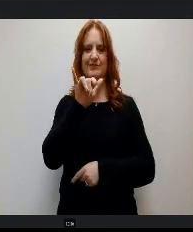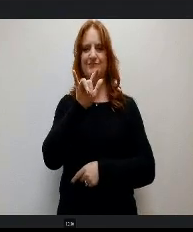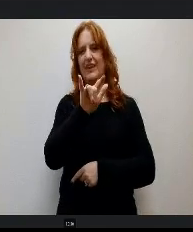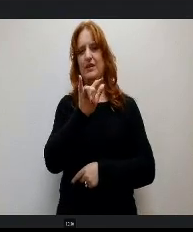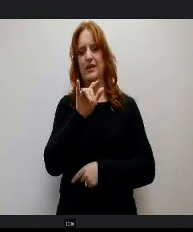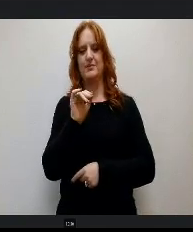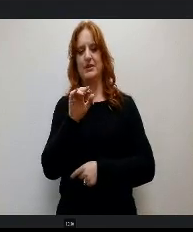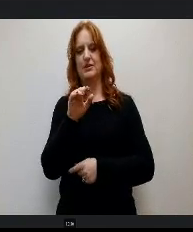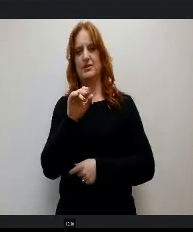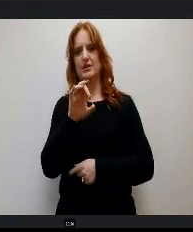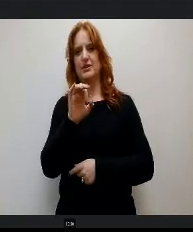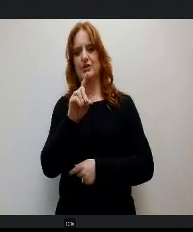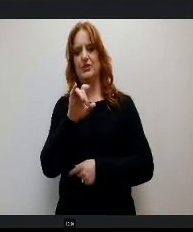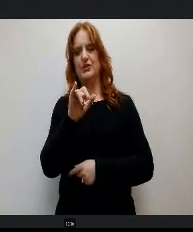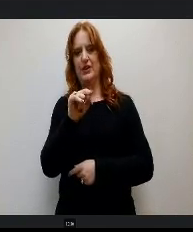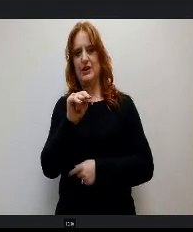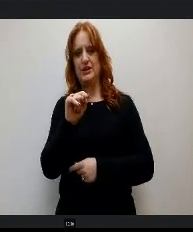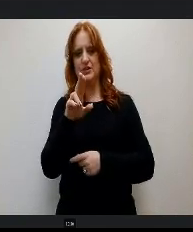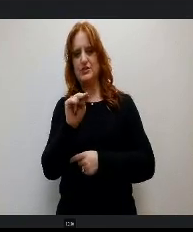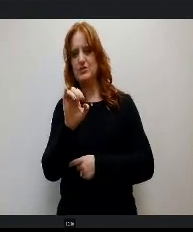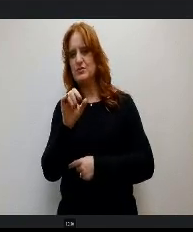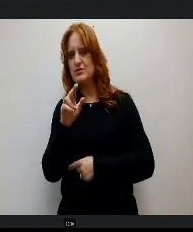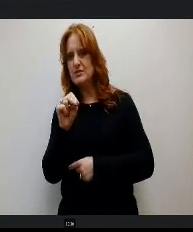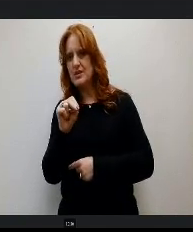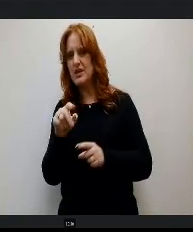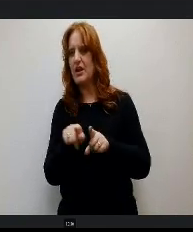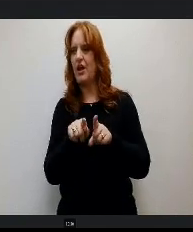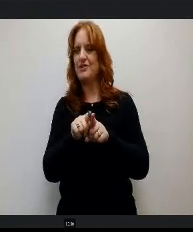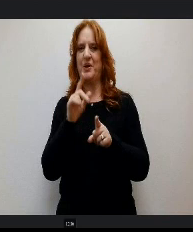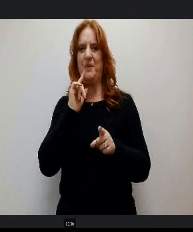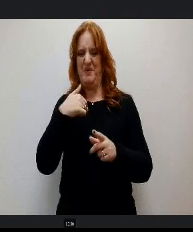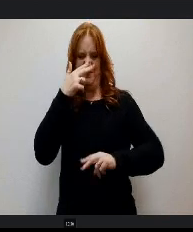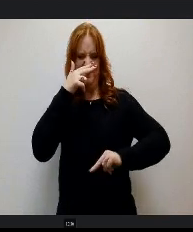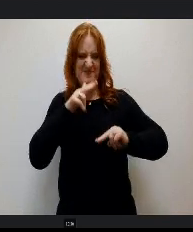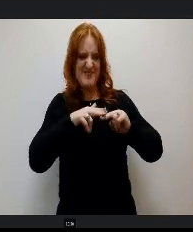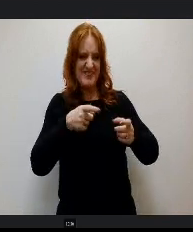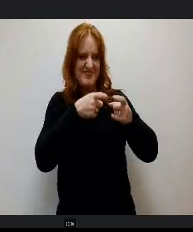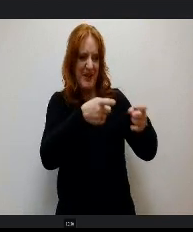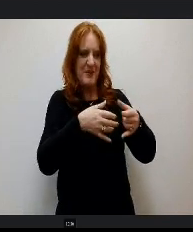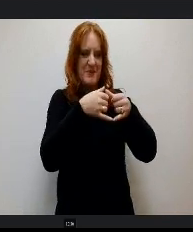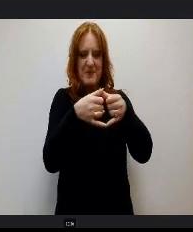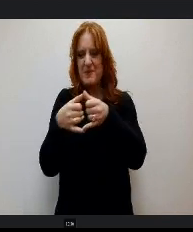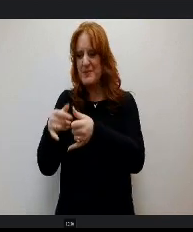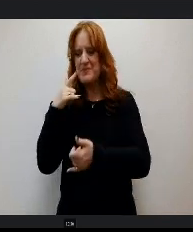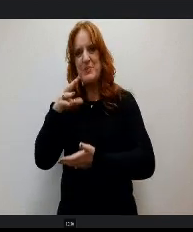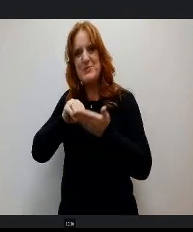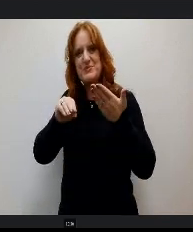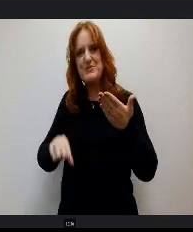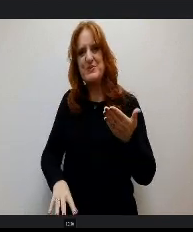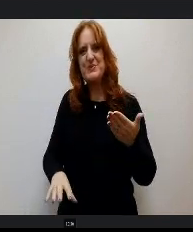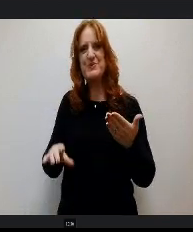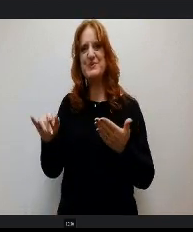d a great time handing out awards to our wonderful students and pictured as Noah Brecher from Woodman